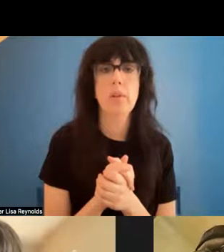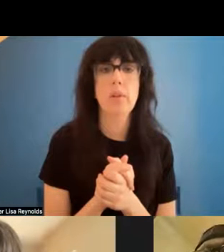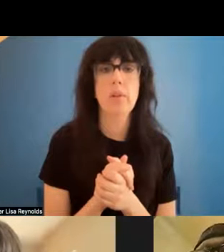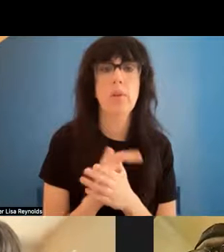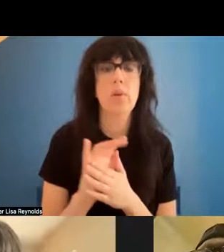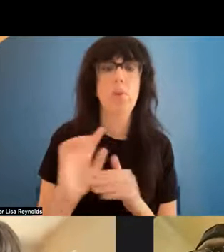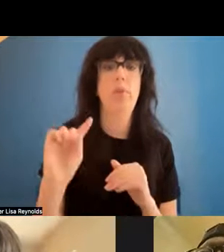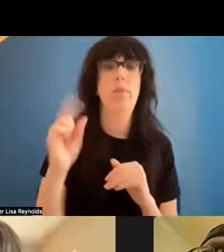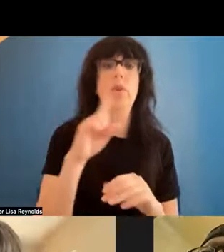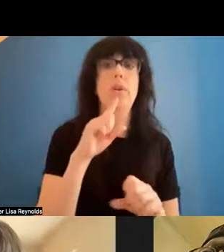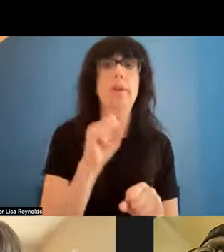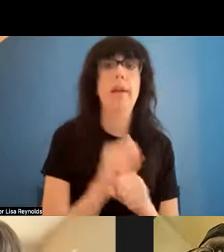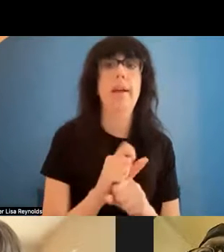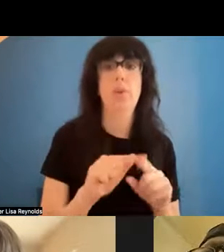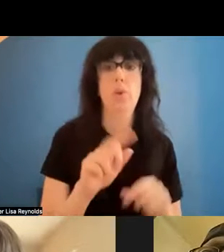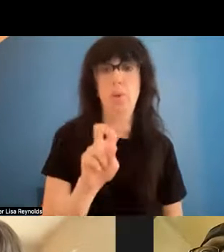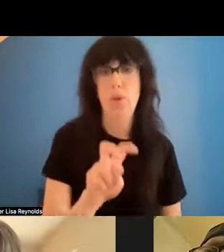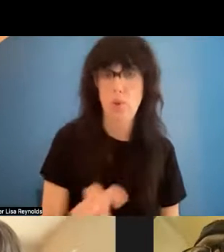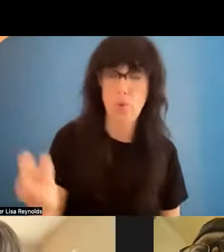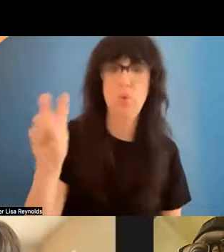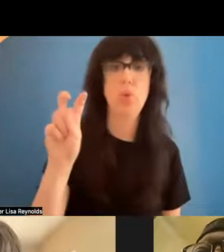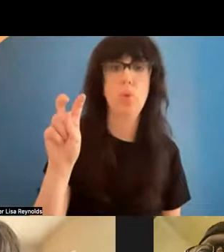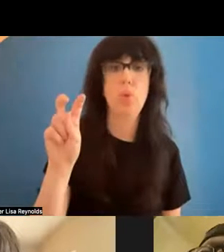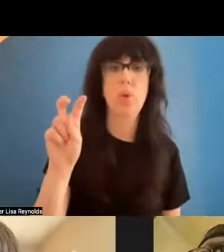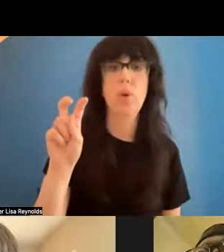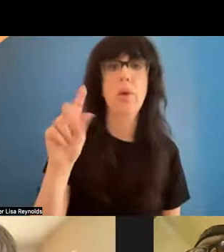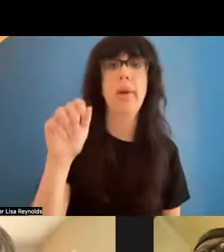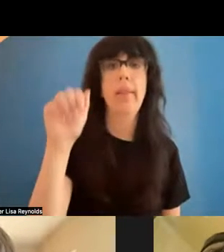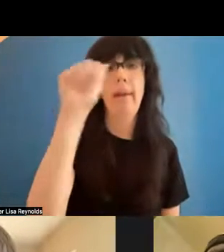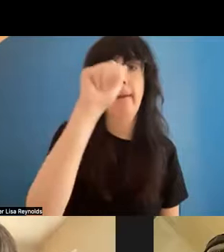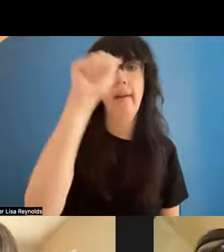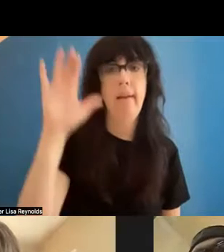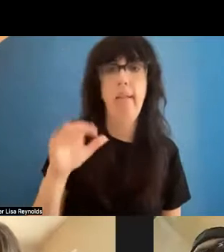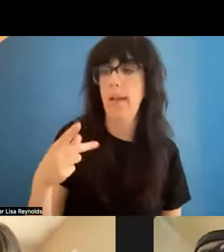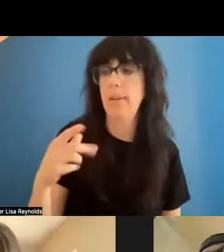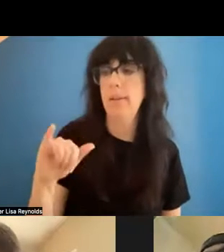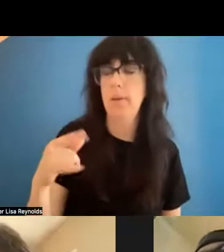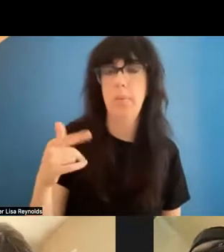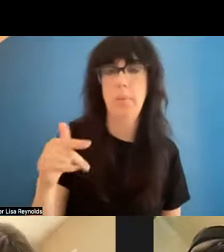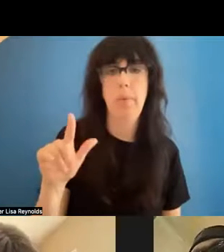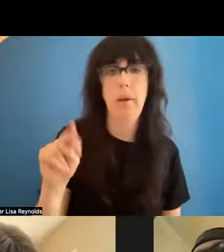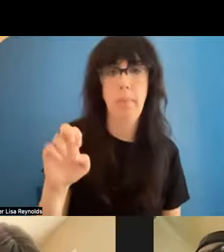actually going on tour and that's when they laid the Alaskan